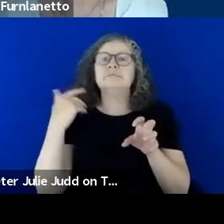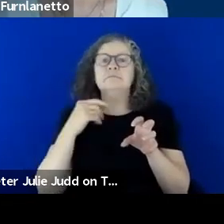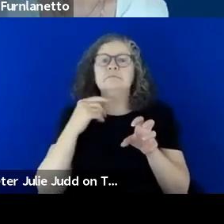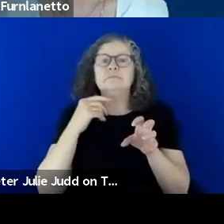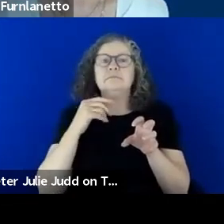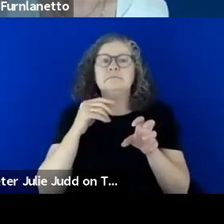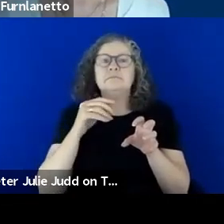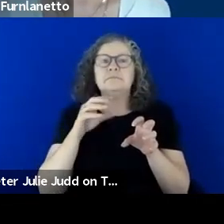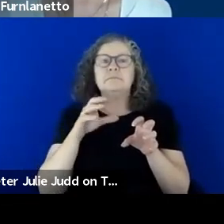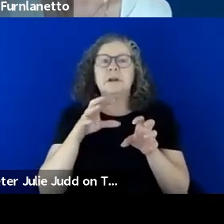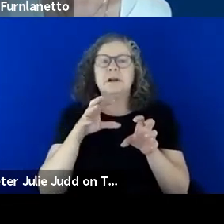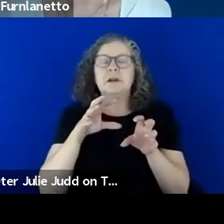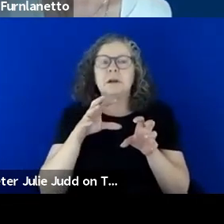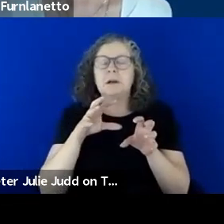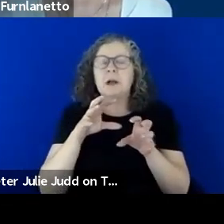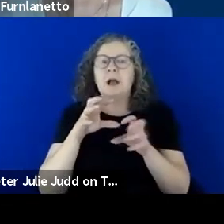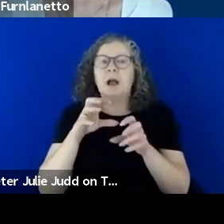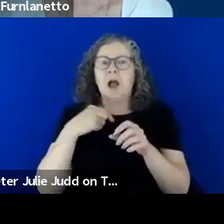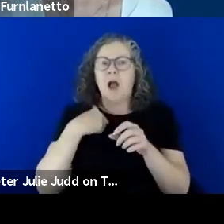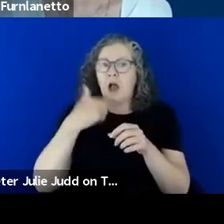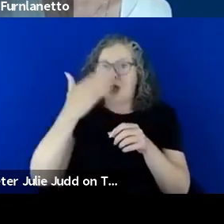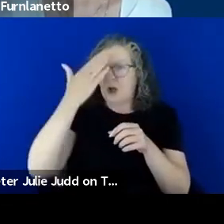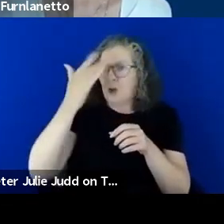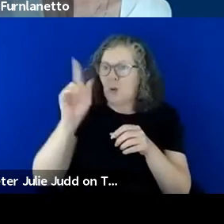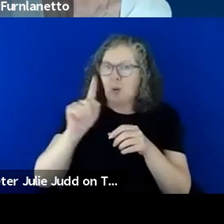find out what they do they don't but if they're encouraged to